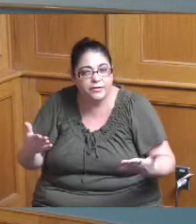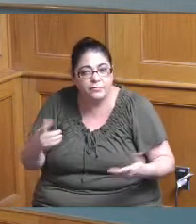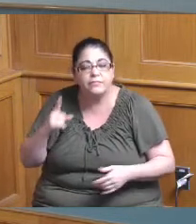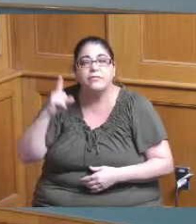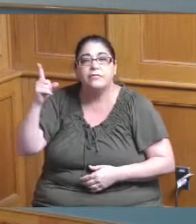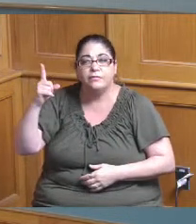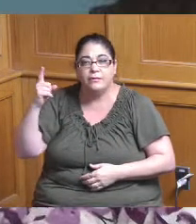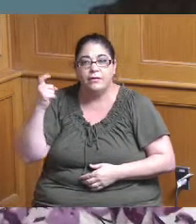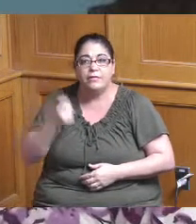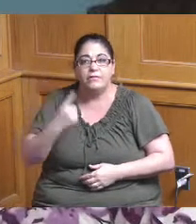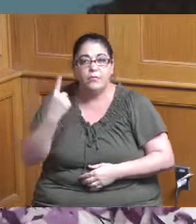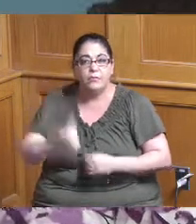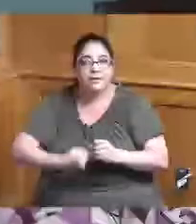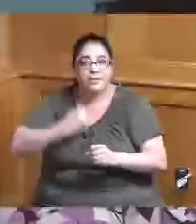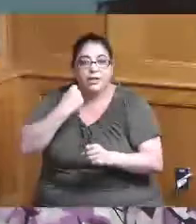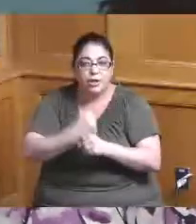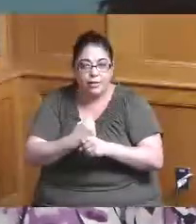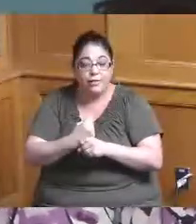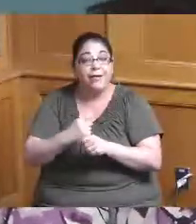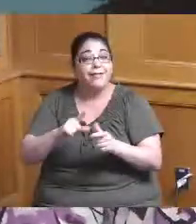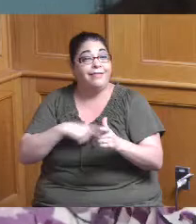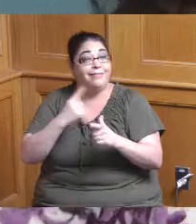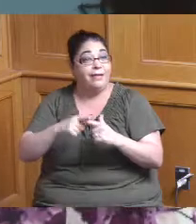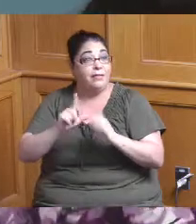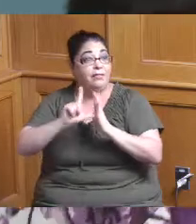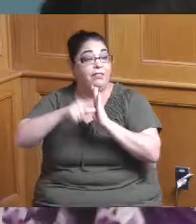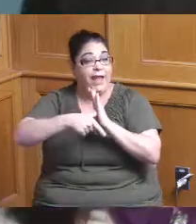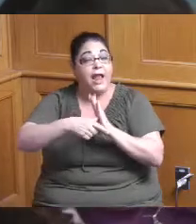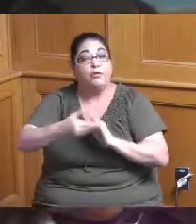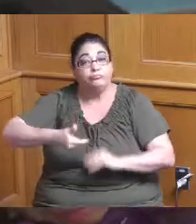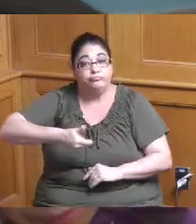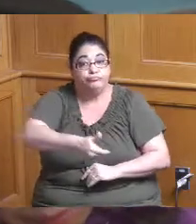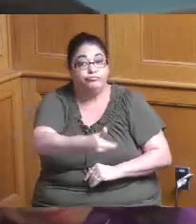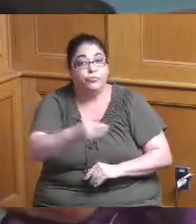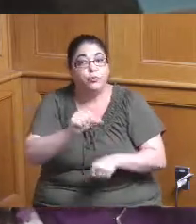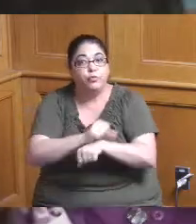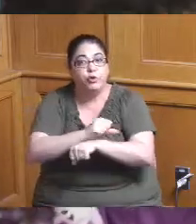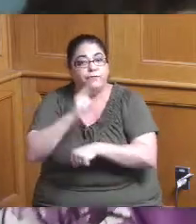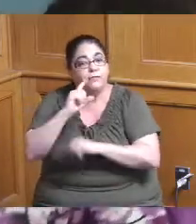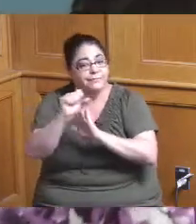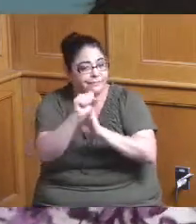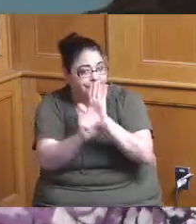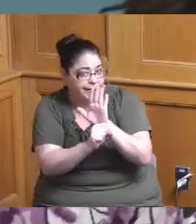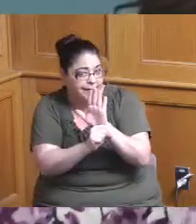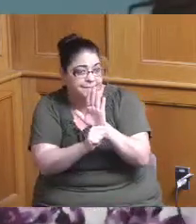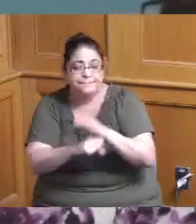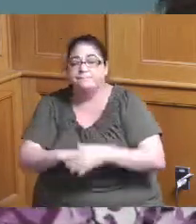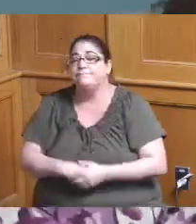year most of those people end up working for the count for the state it's a different level